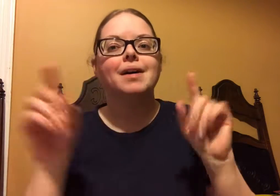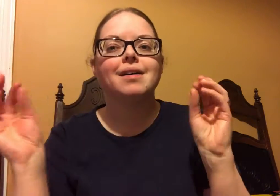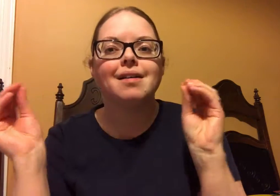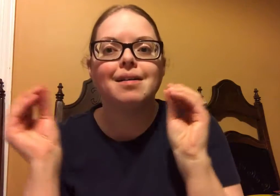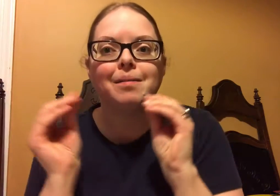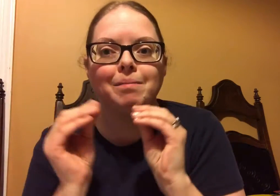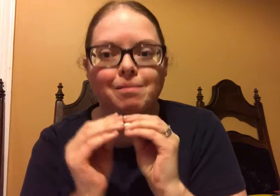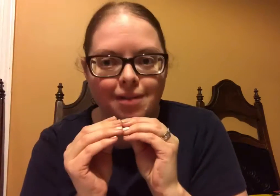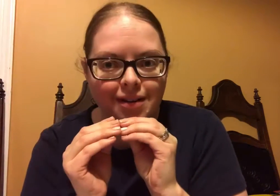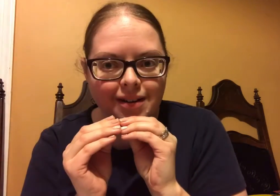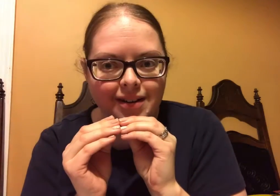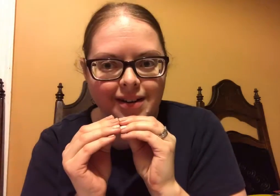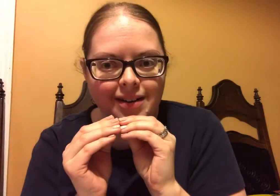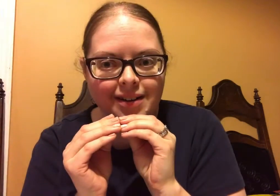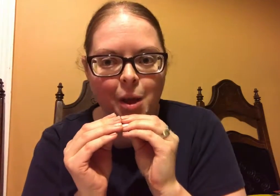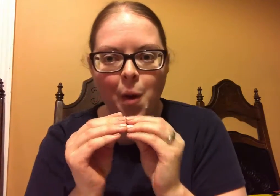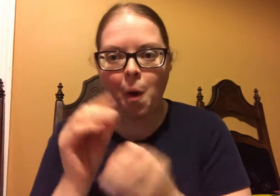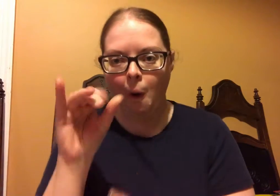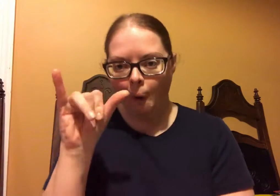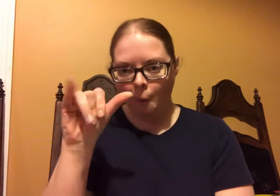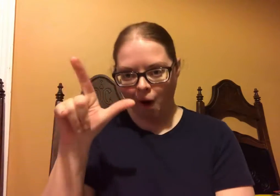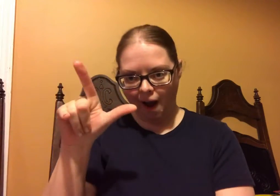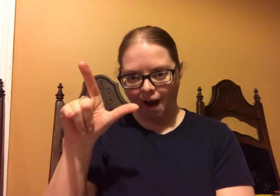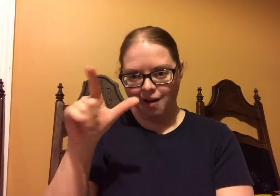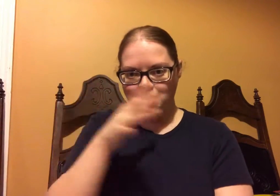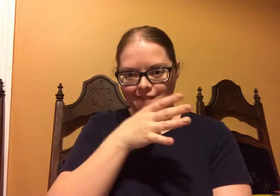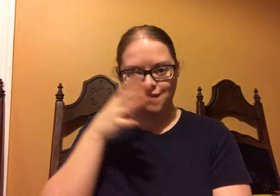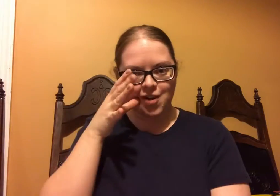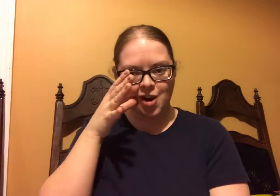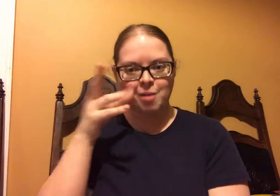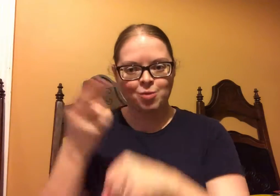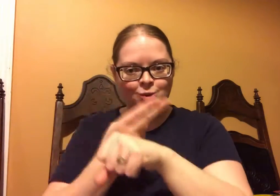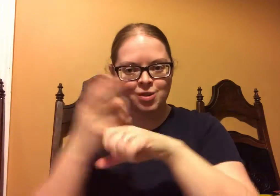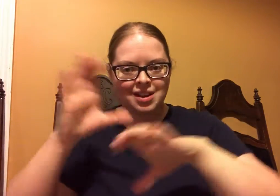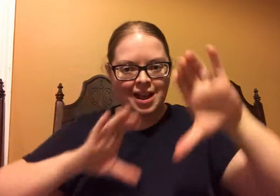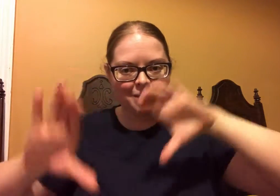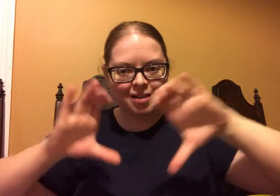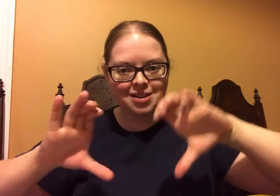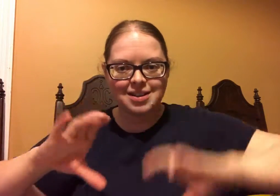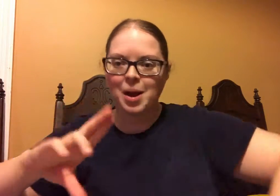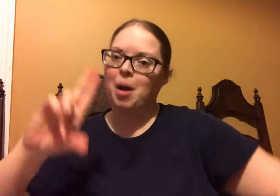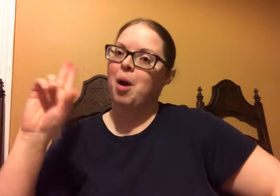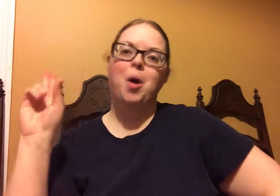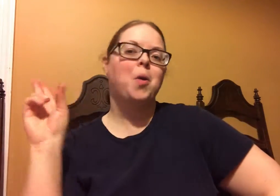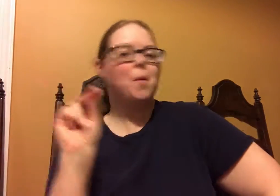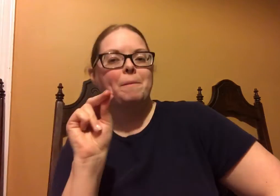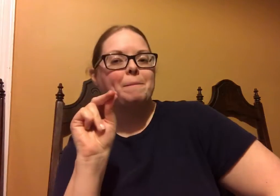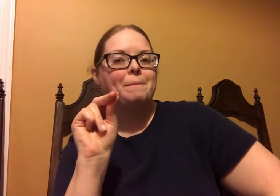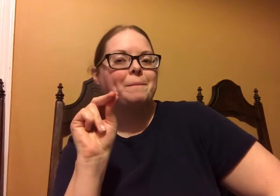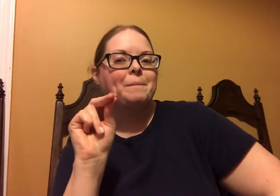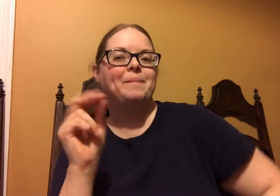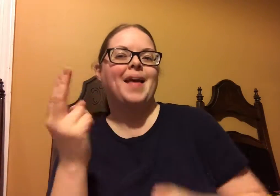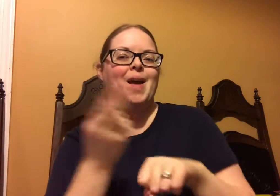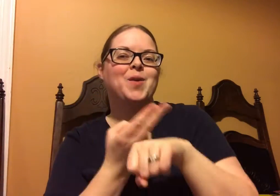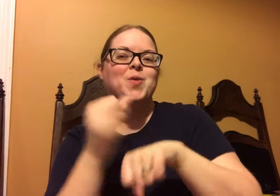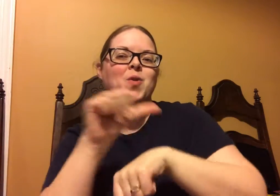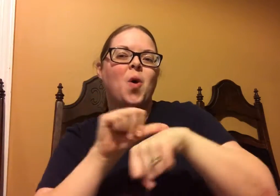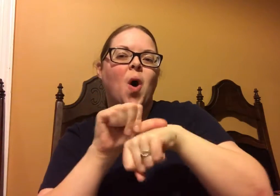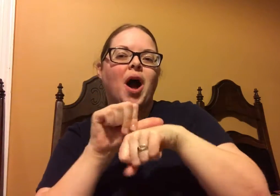But the more research I found more. Do the Young Living farms use chemicals?